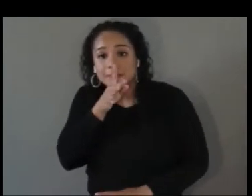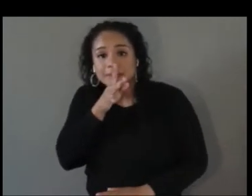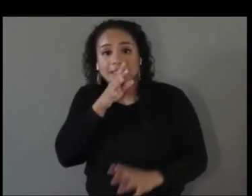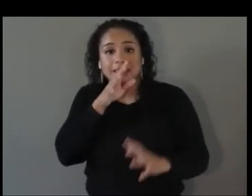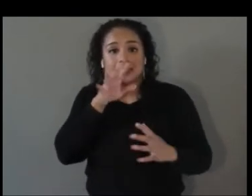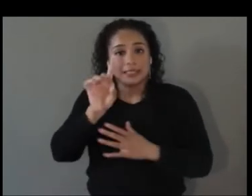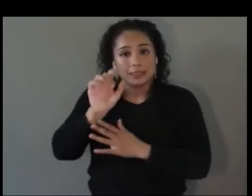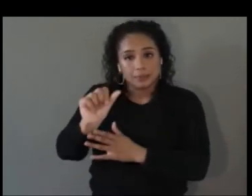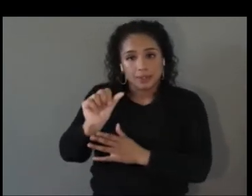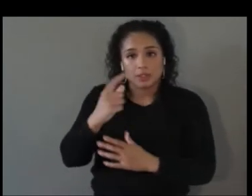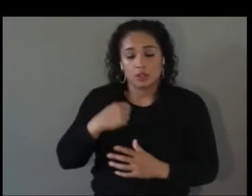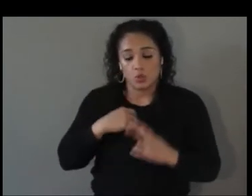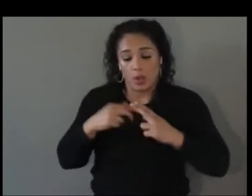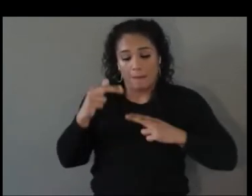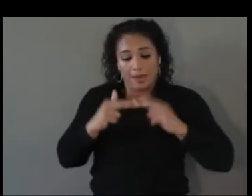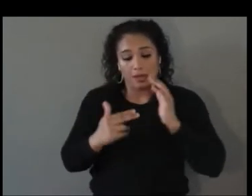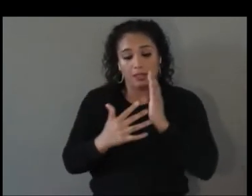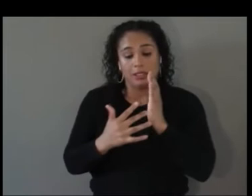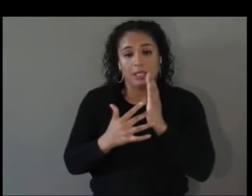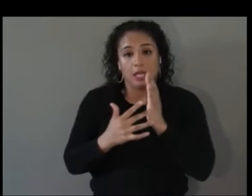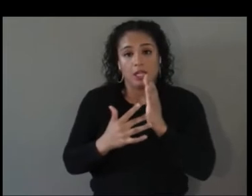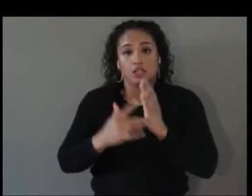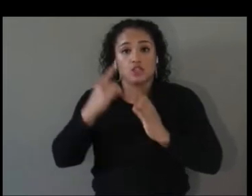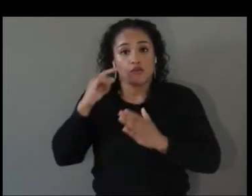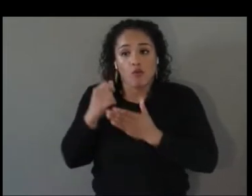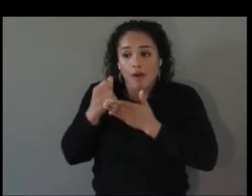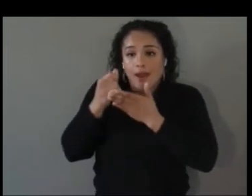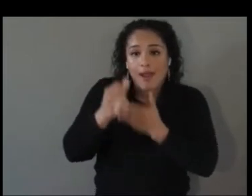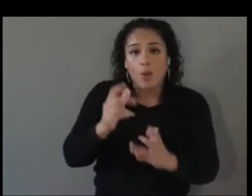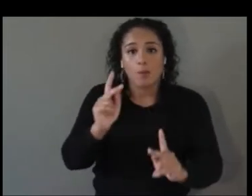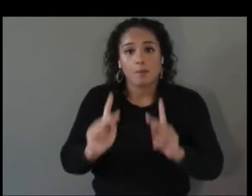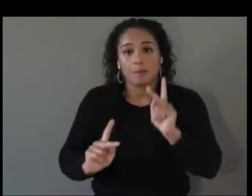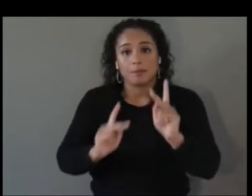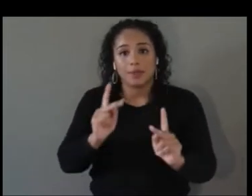to augment someone's ability to communicate so if you're familiar with someone who is unable